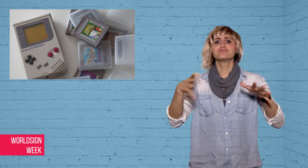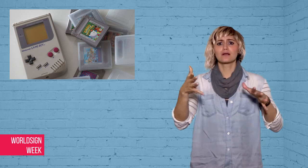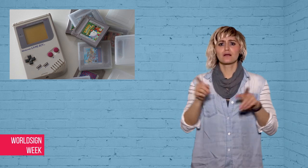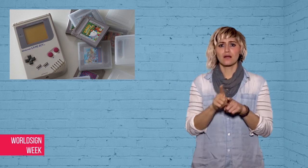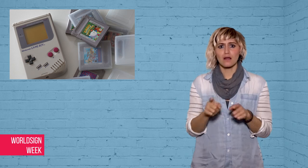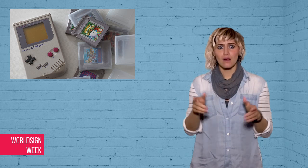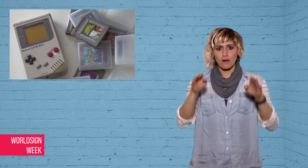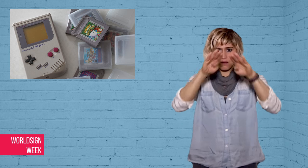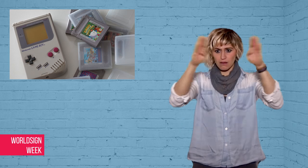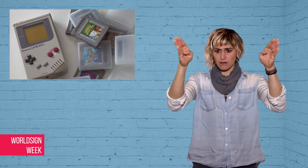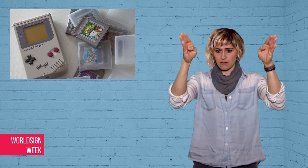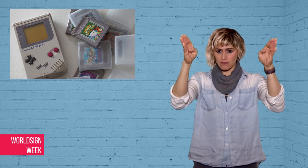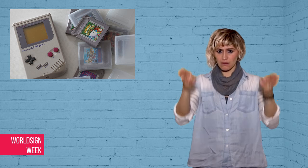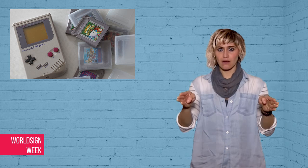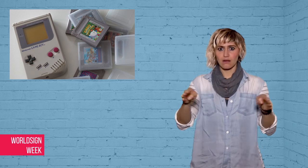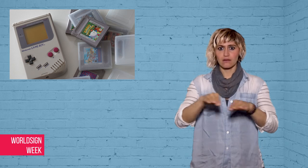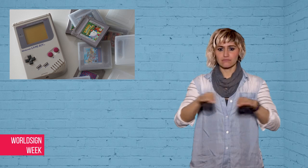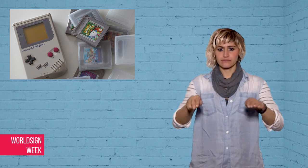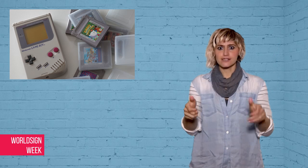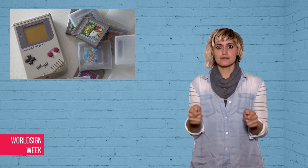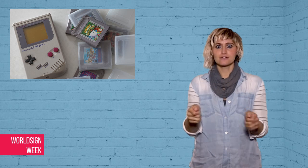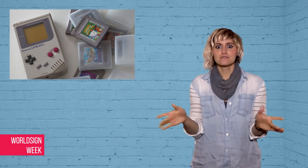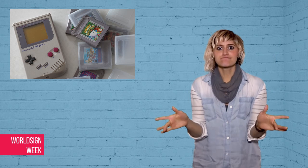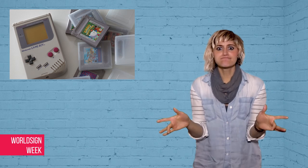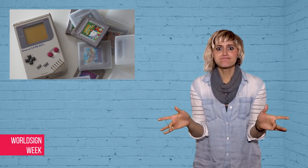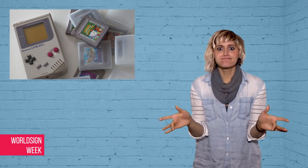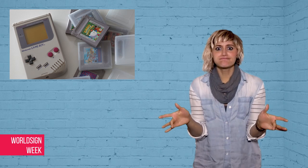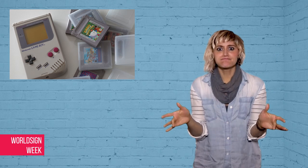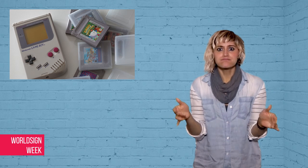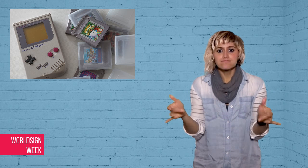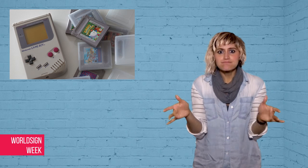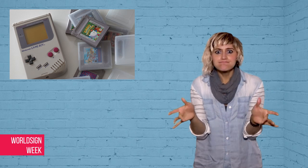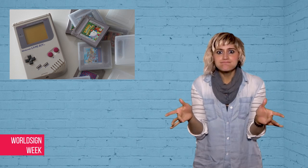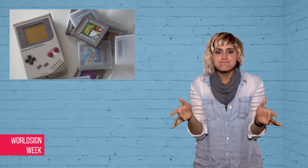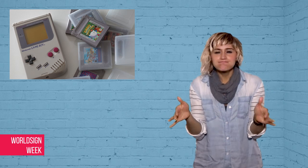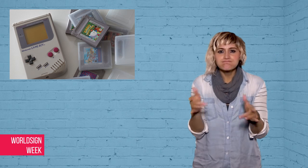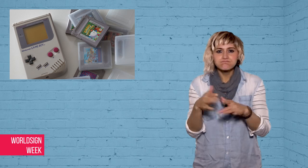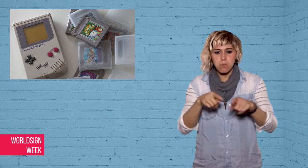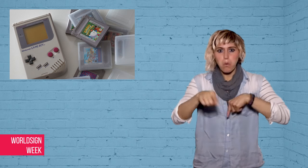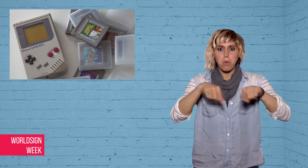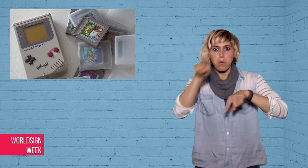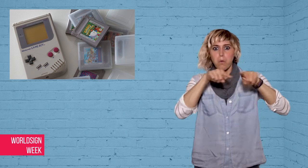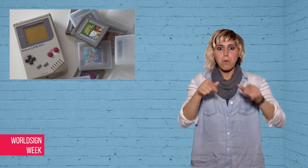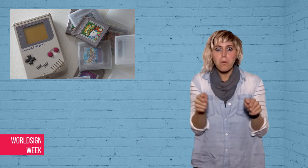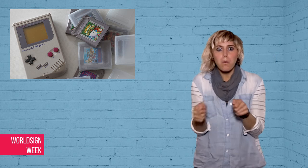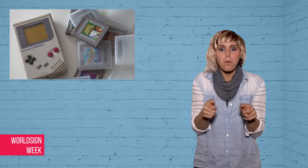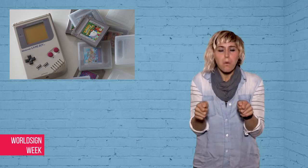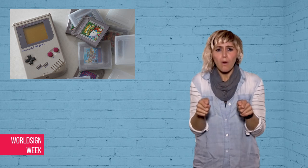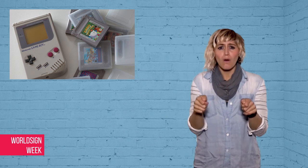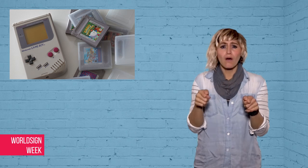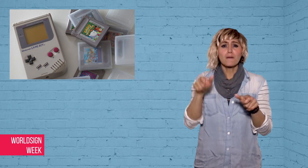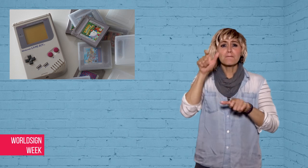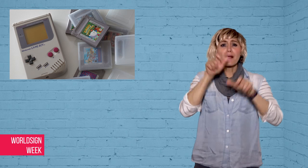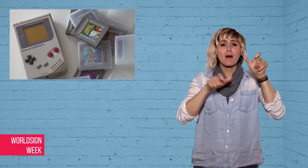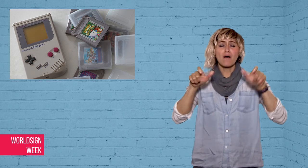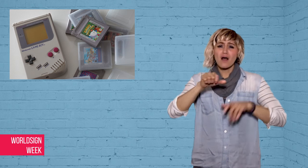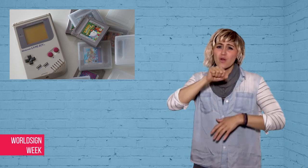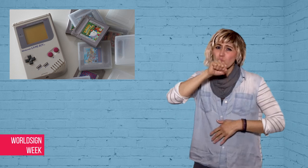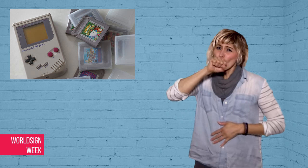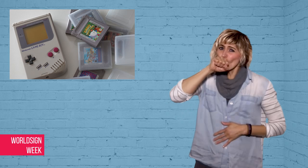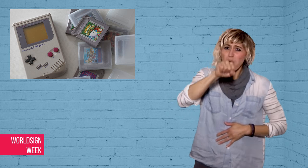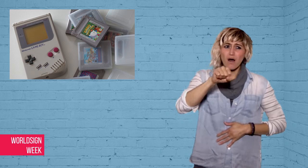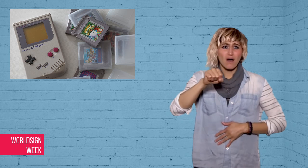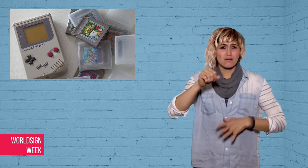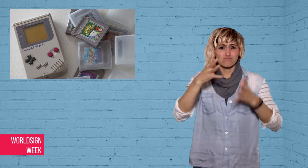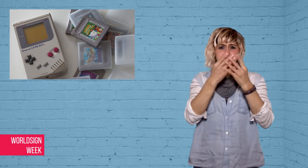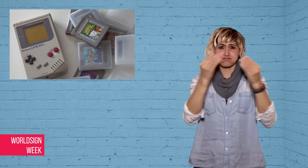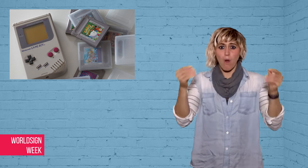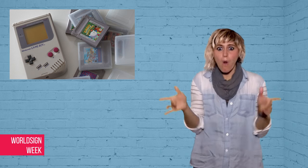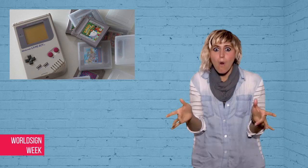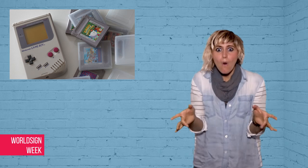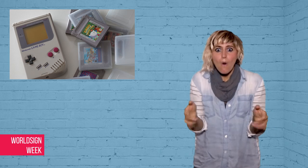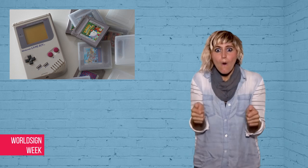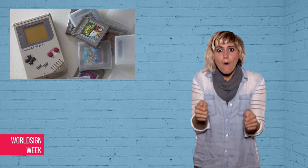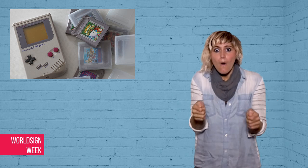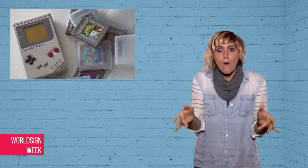The game debuted as an arcade game and